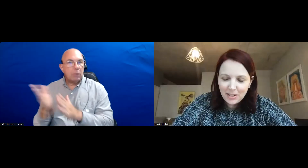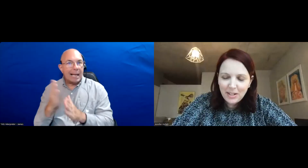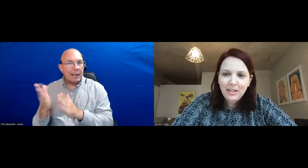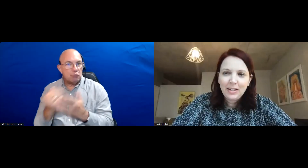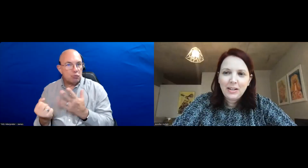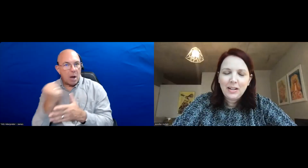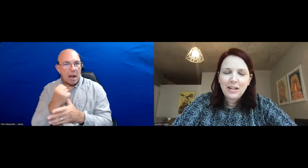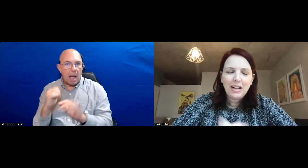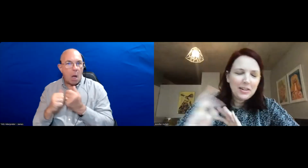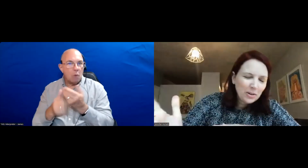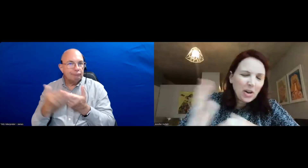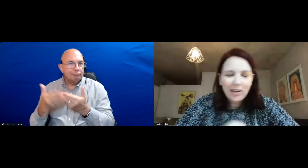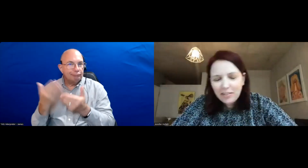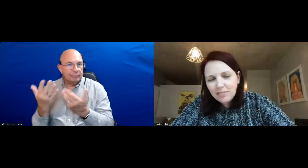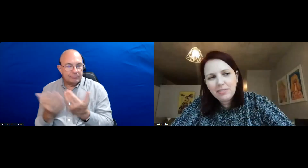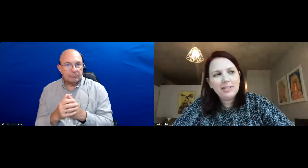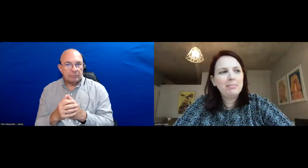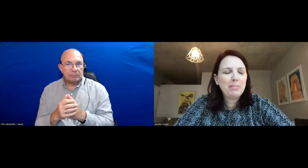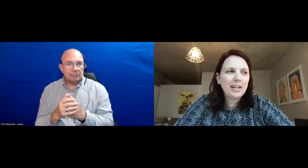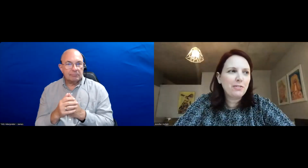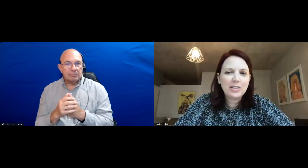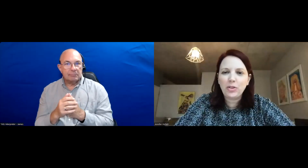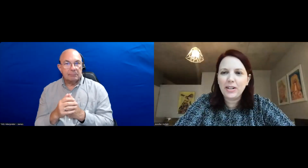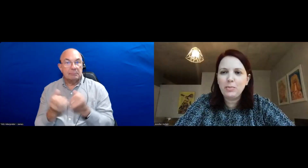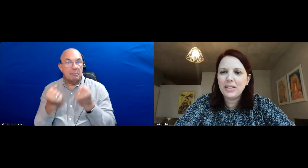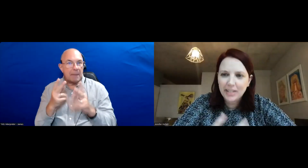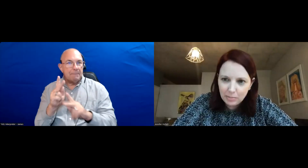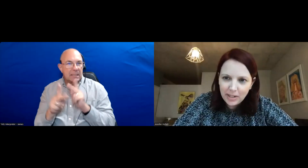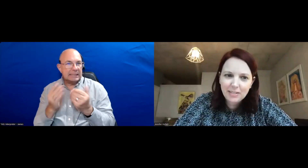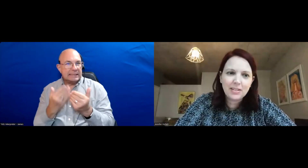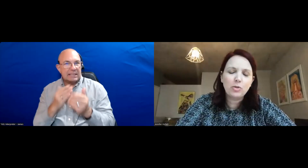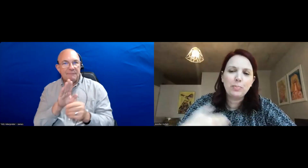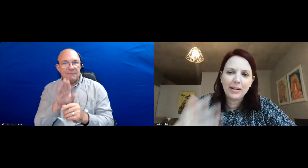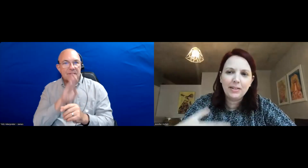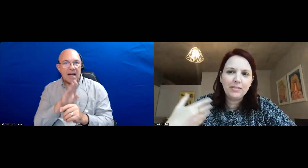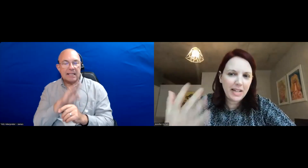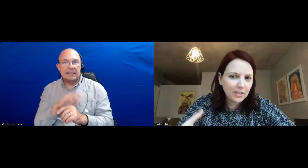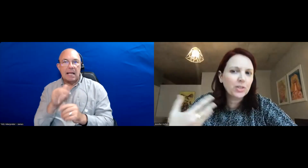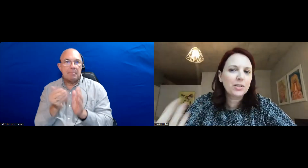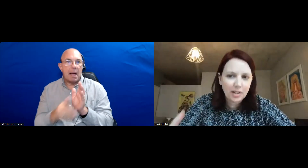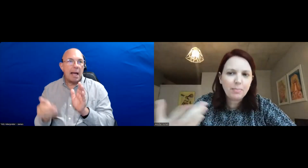I know a lot of people get frustrated with the soundbites and the repetitive nature of